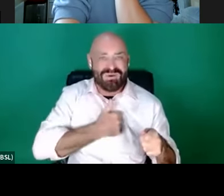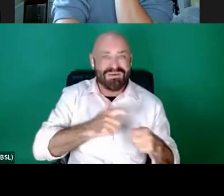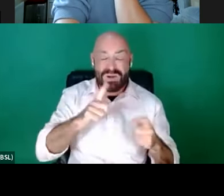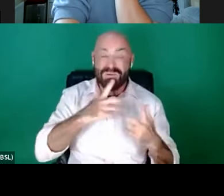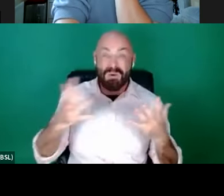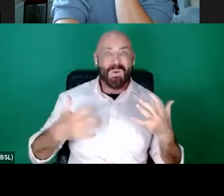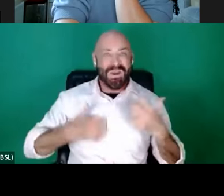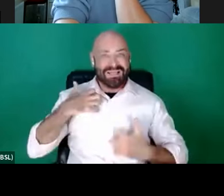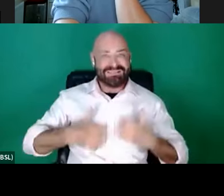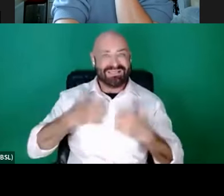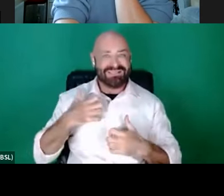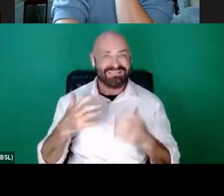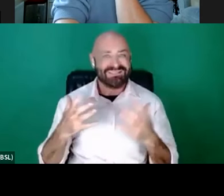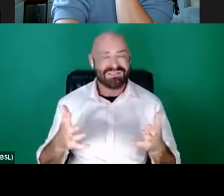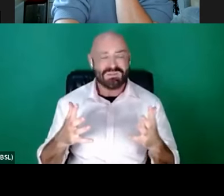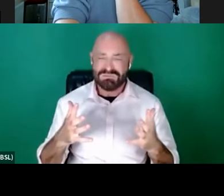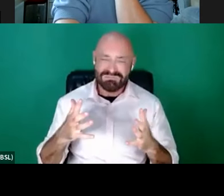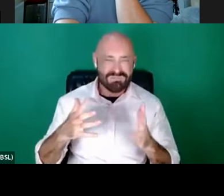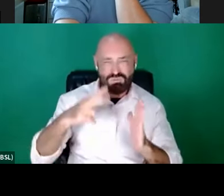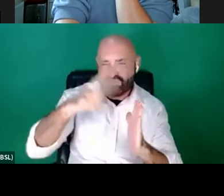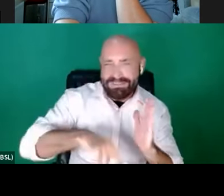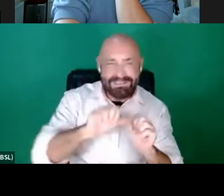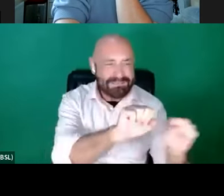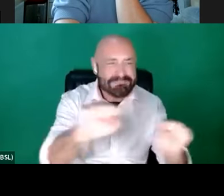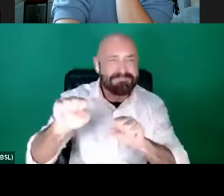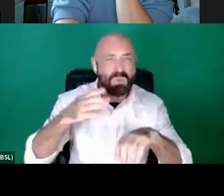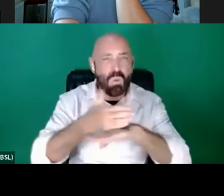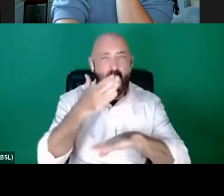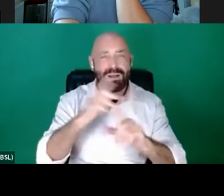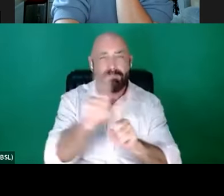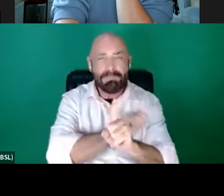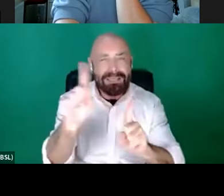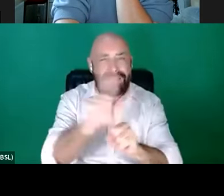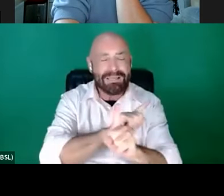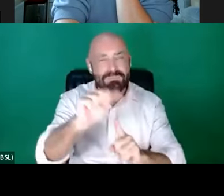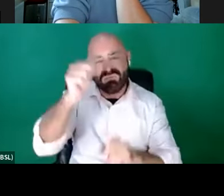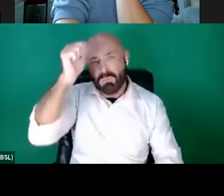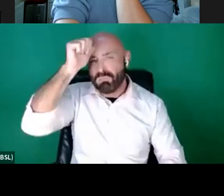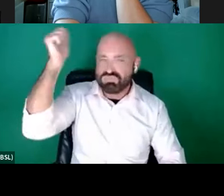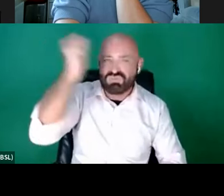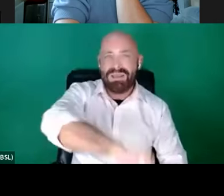now to to get reading everybody's work and meeting some brilliant new writers. I feel